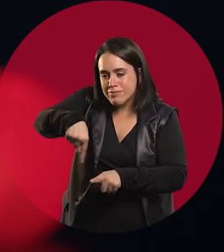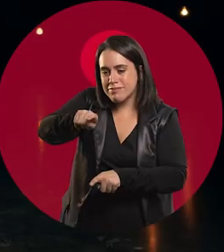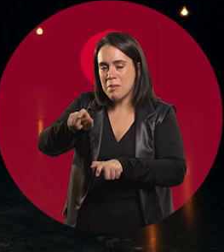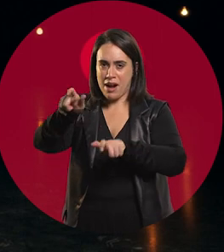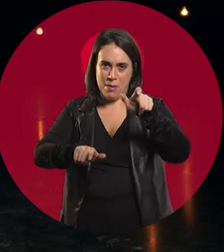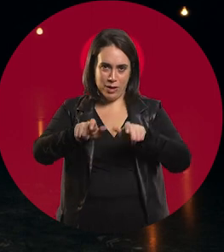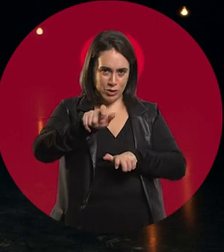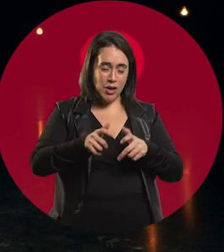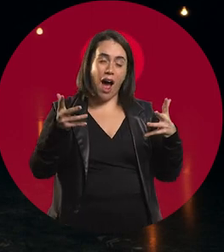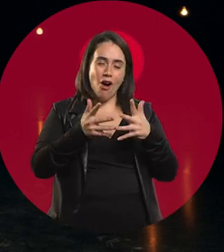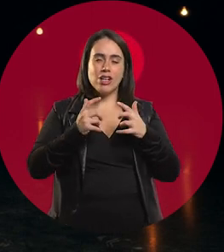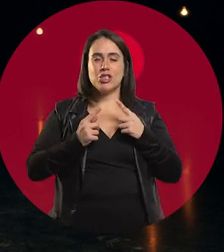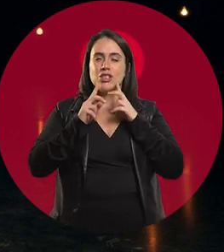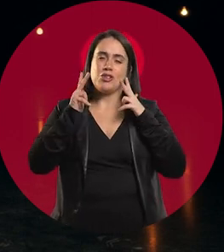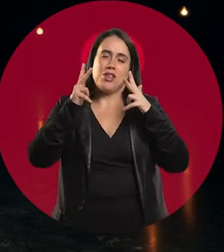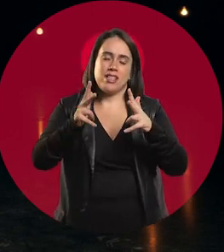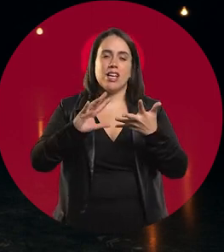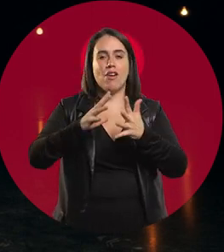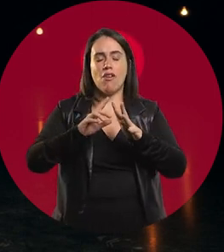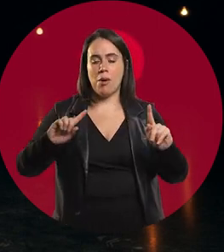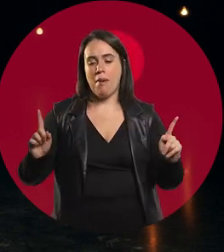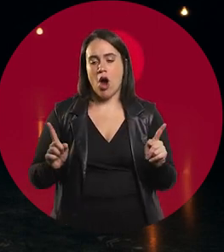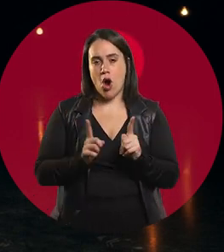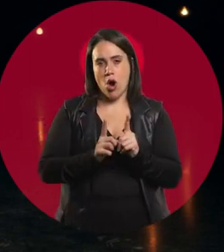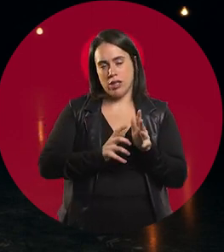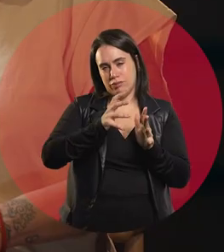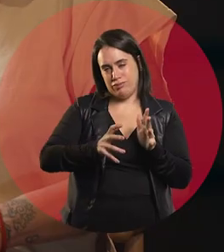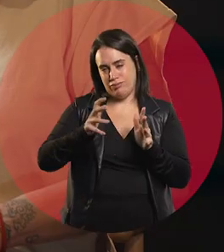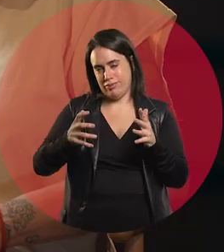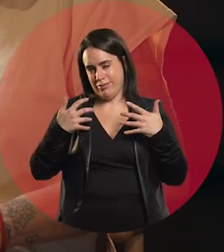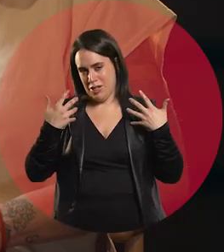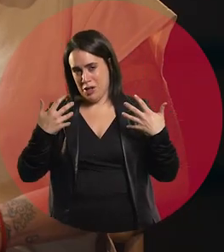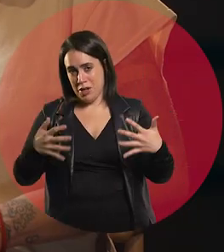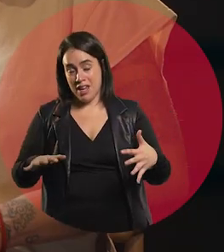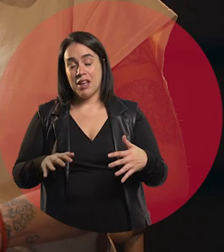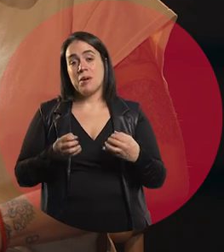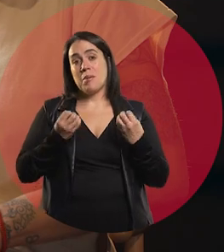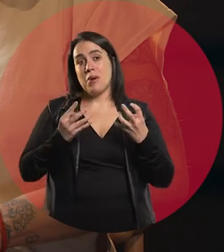I am summarizing something that was barely there on my first day